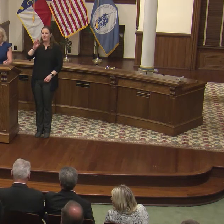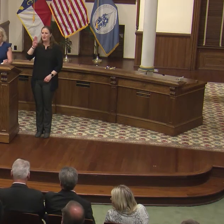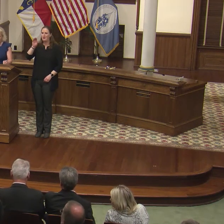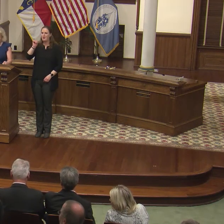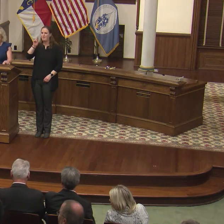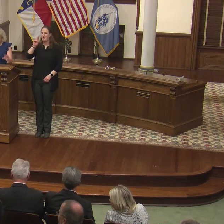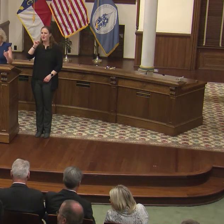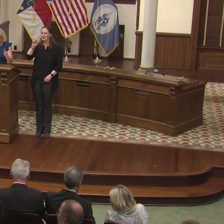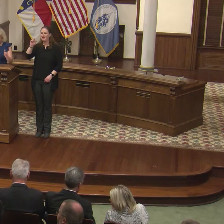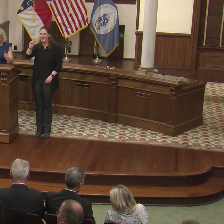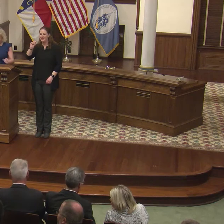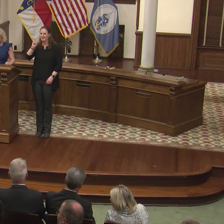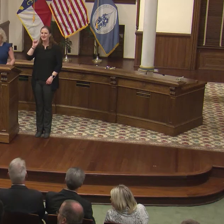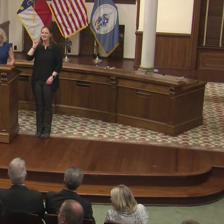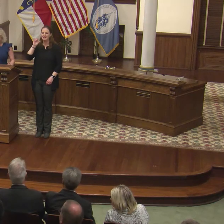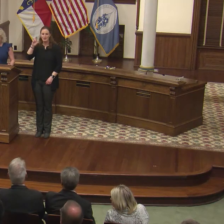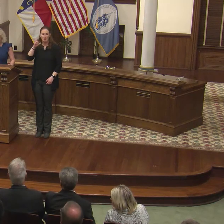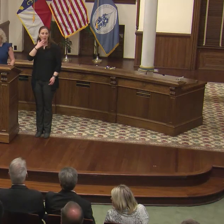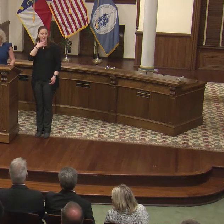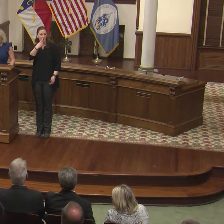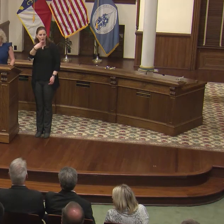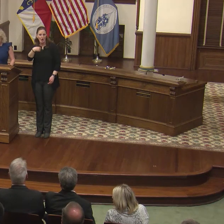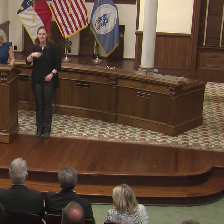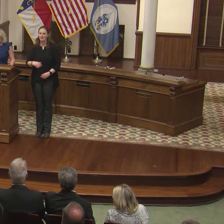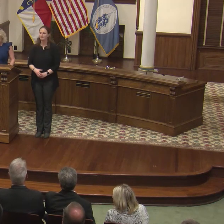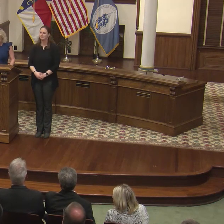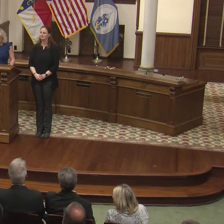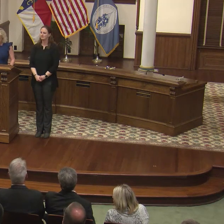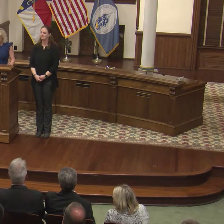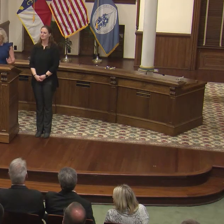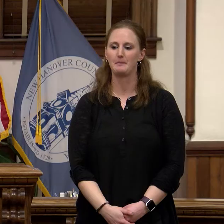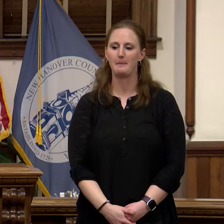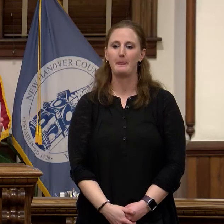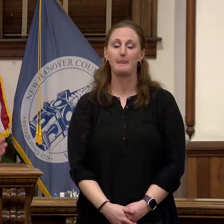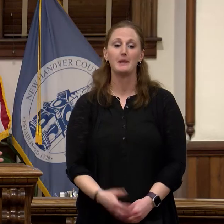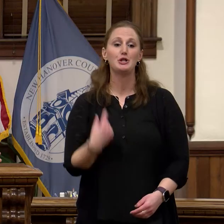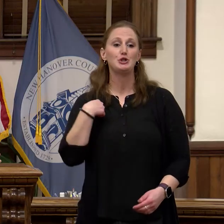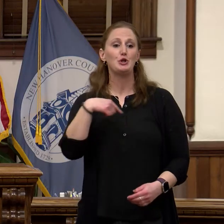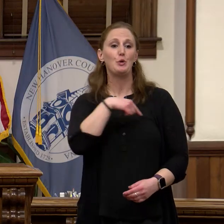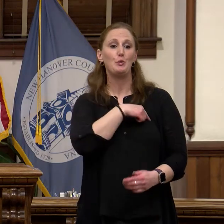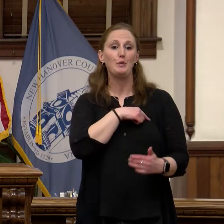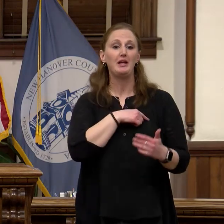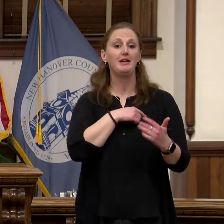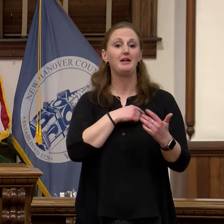me, thank you for coming. So we look forward to working with and partnering